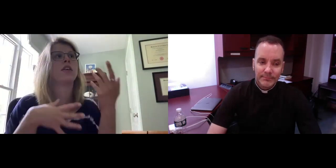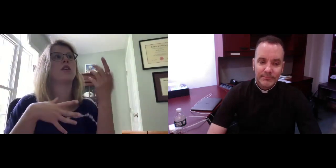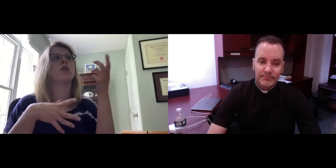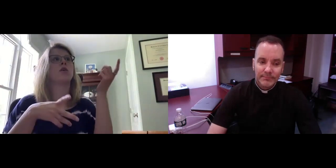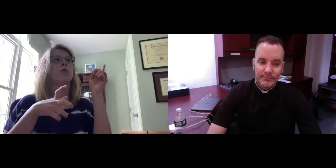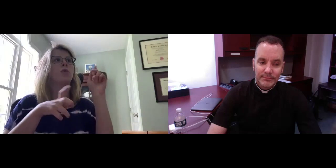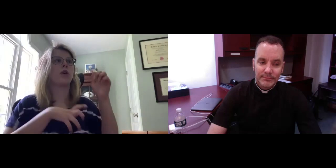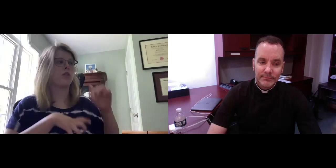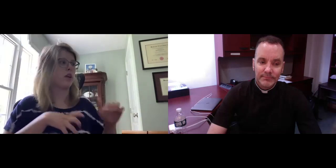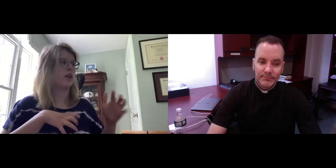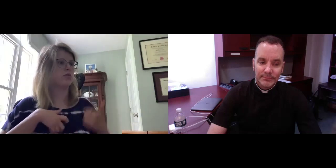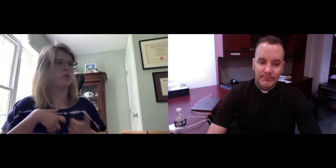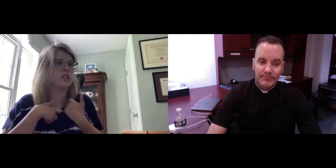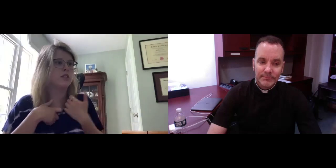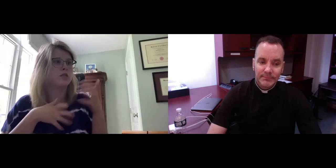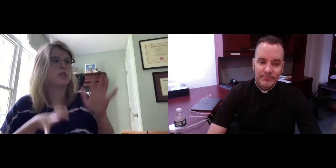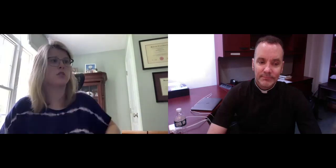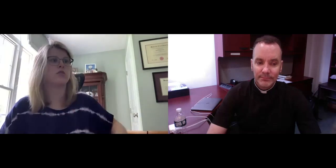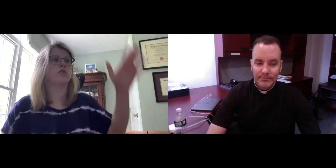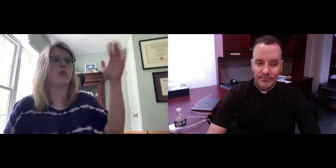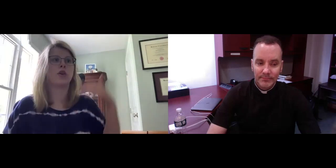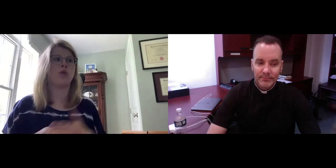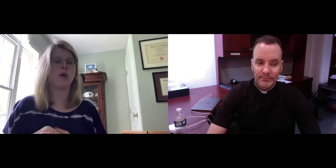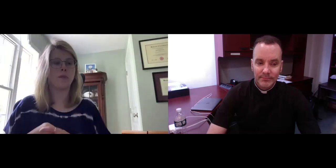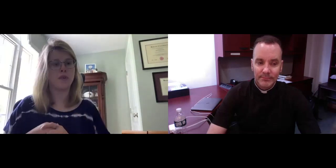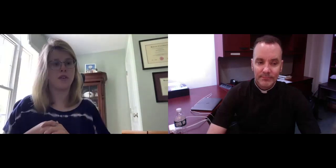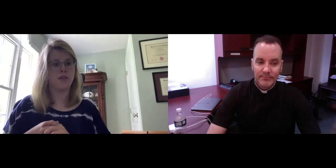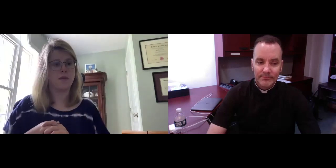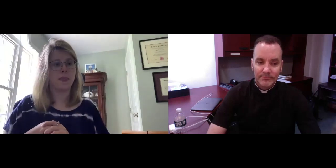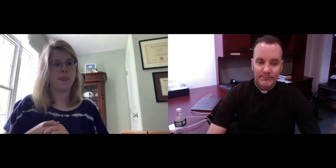the Black Lives Matter movement. We need to hear the story of their lives growing